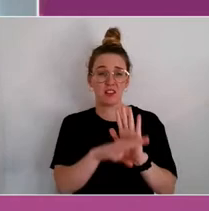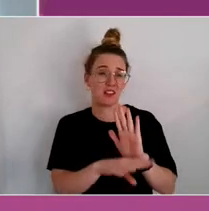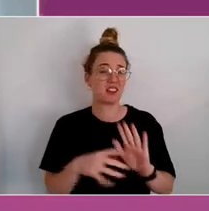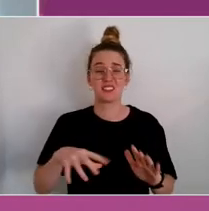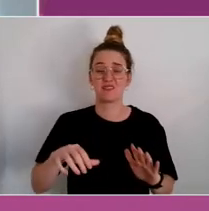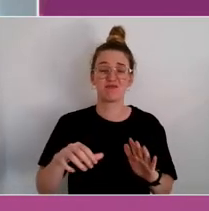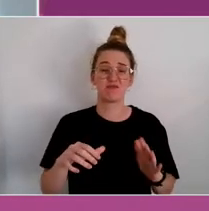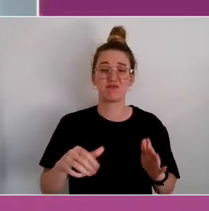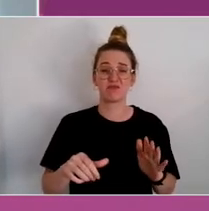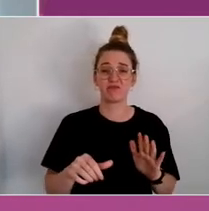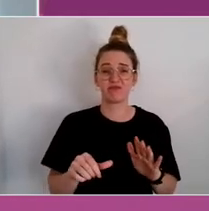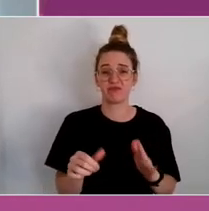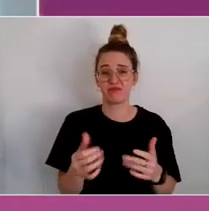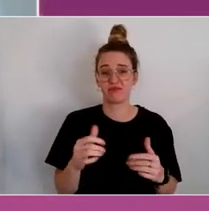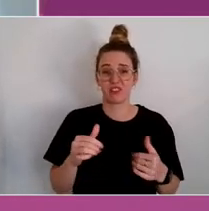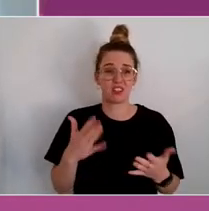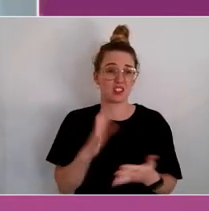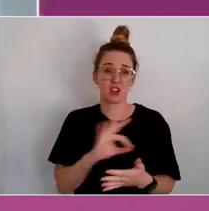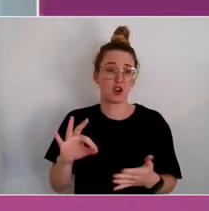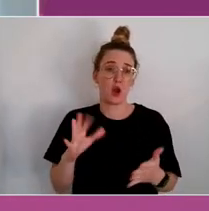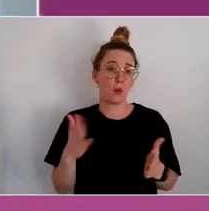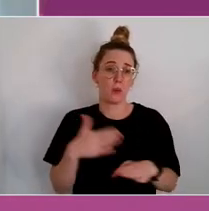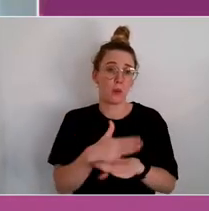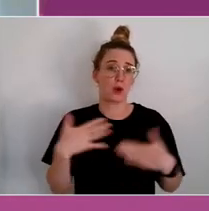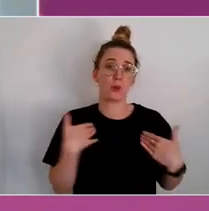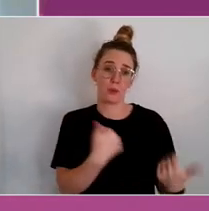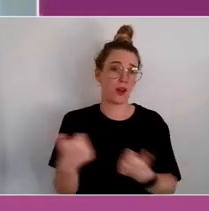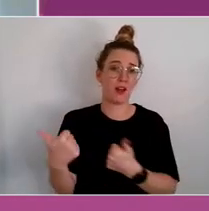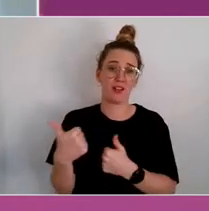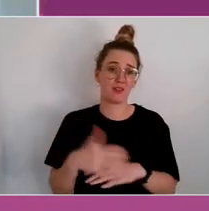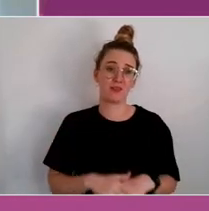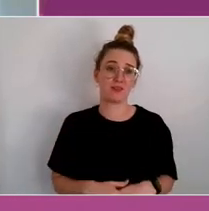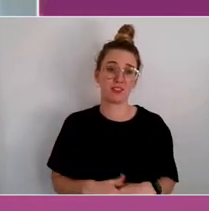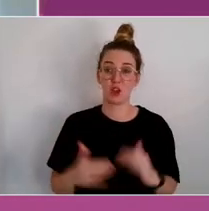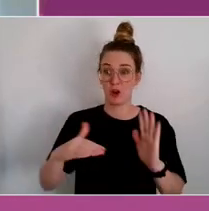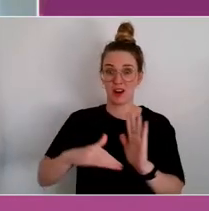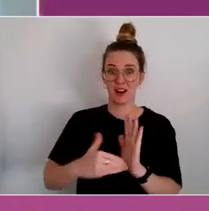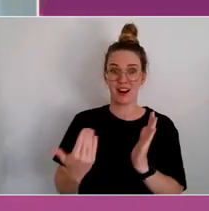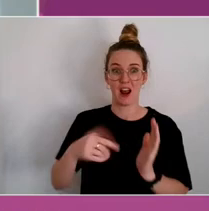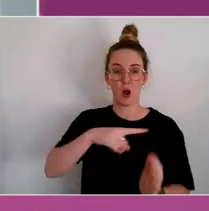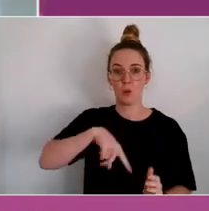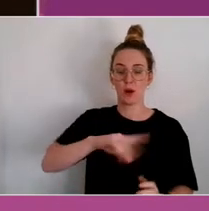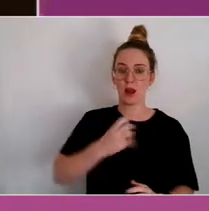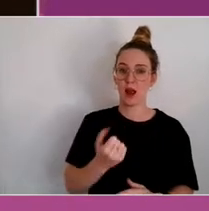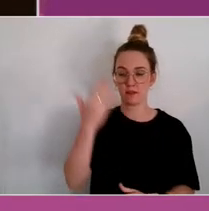It's come out of adversity, unfortunately, that we have learned these lessons.